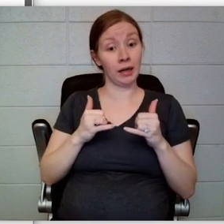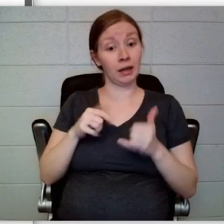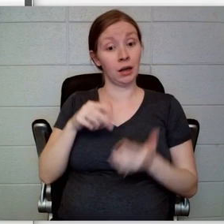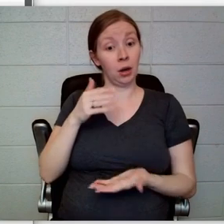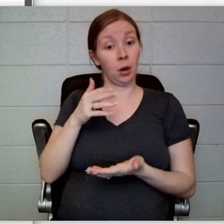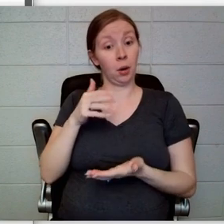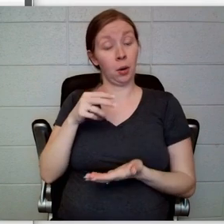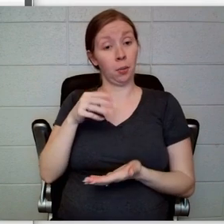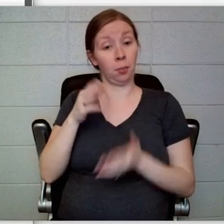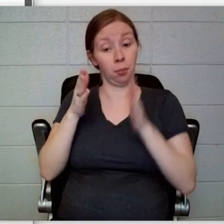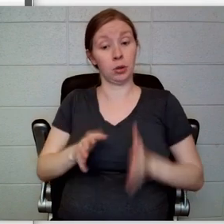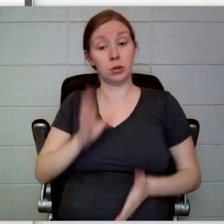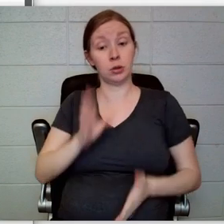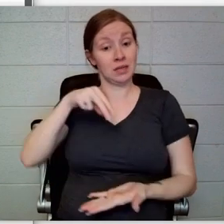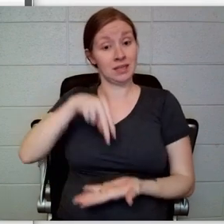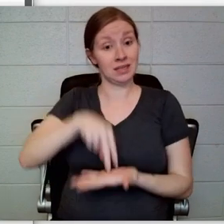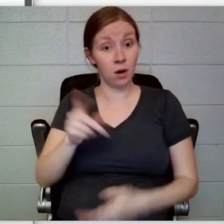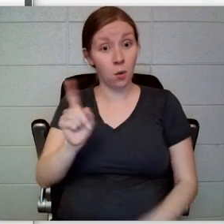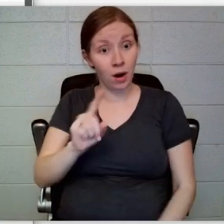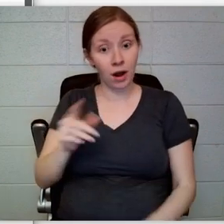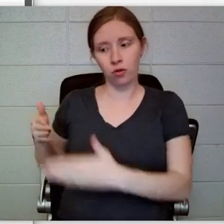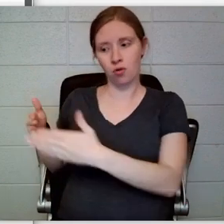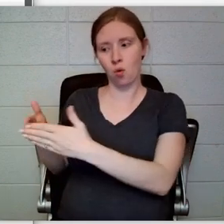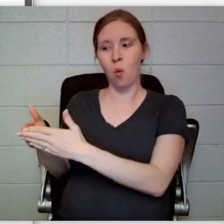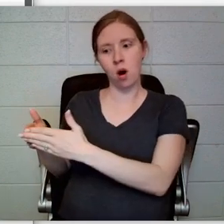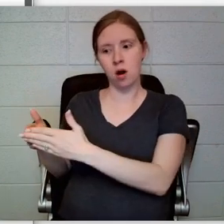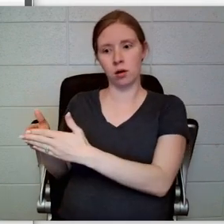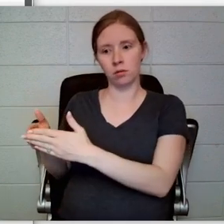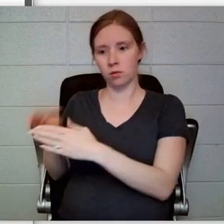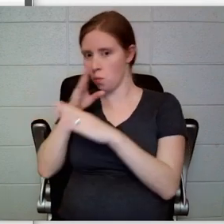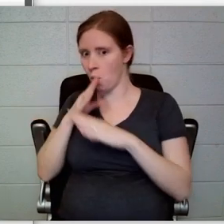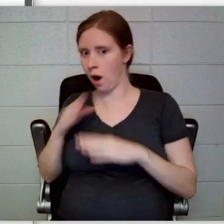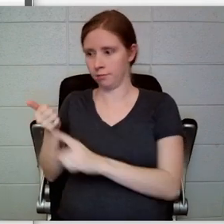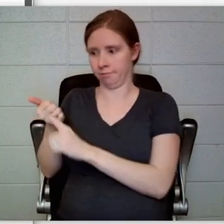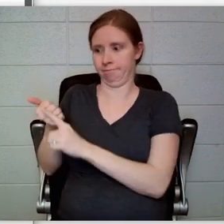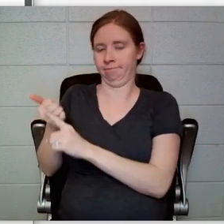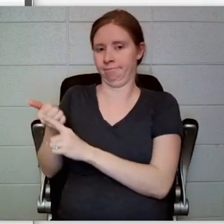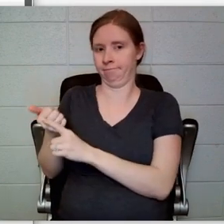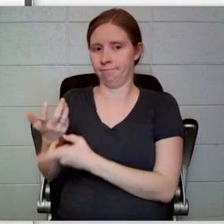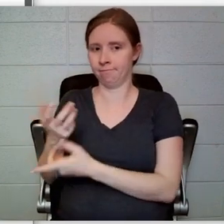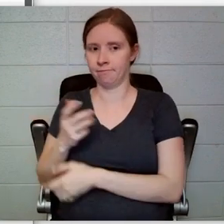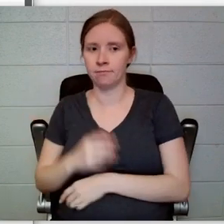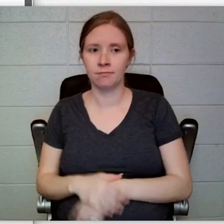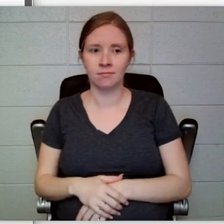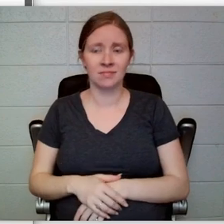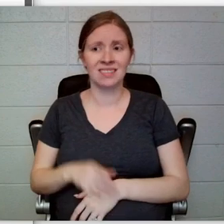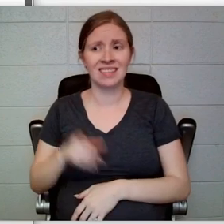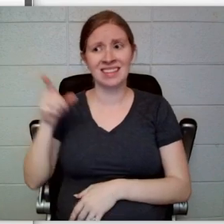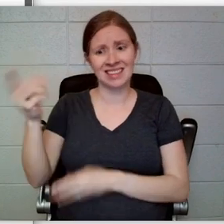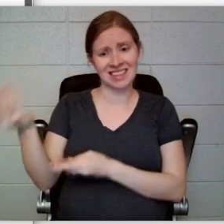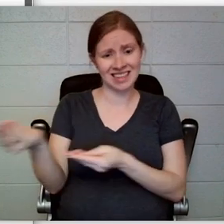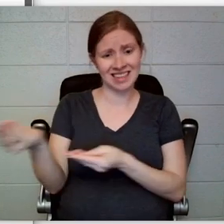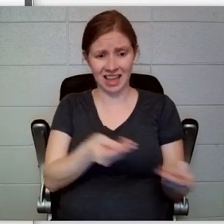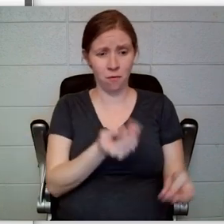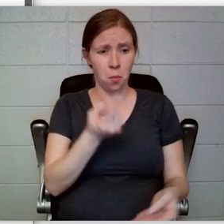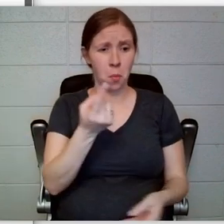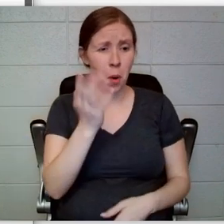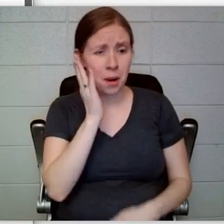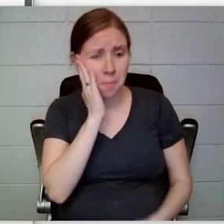anyone. It would not describe somebody who provides one bed for three people to sleep in, forces themto do horrible chores,